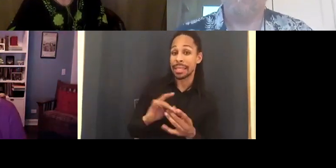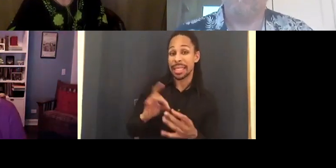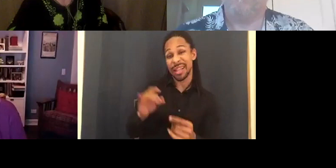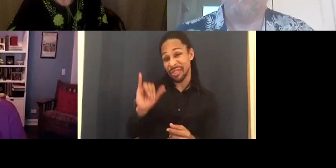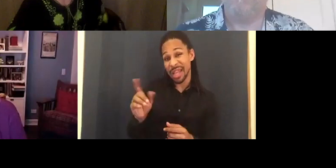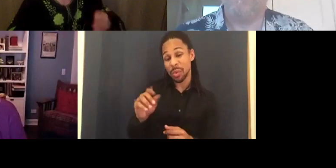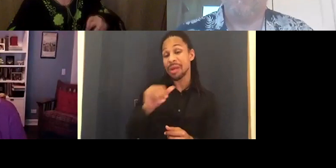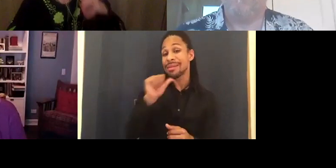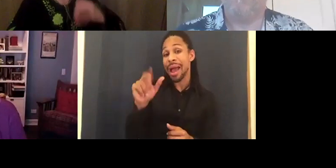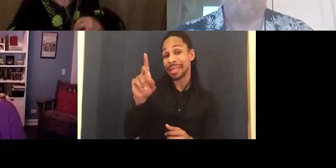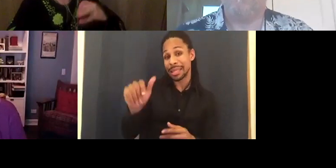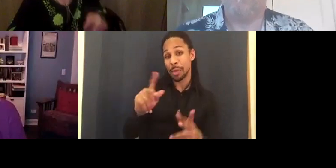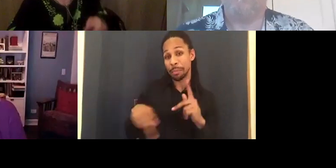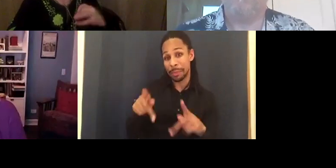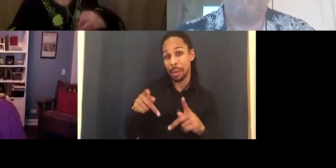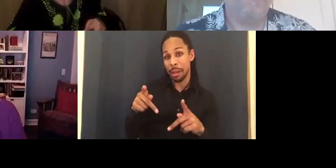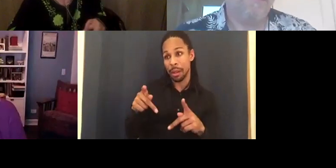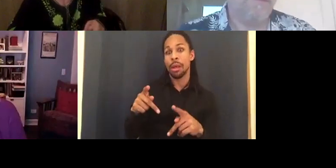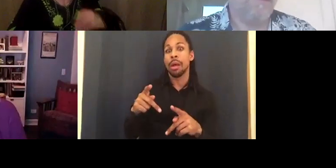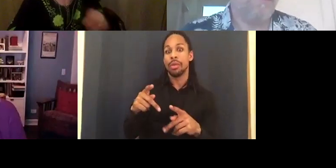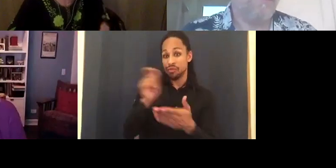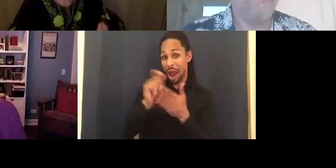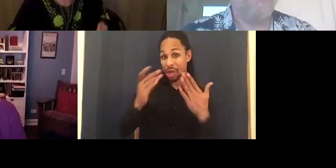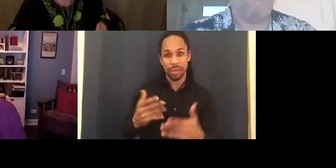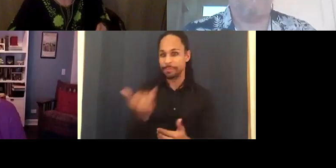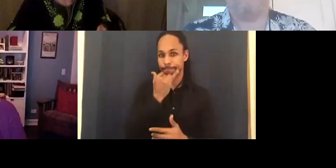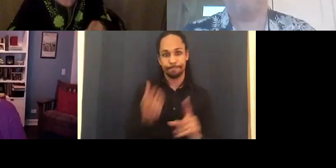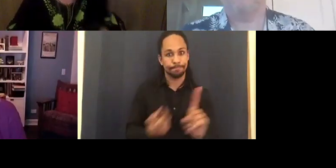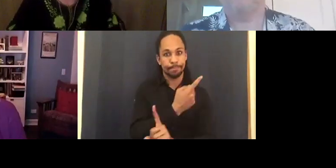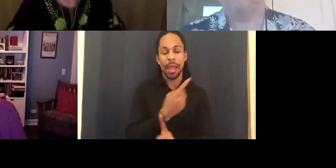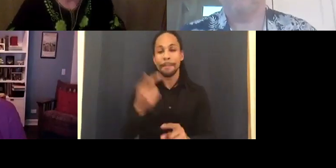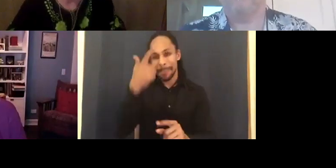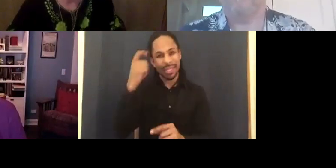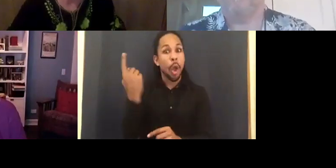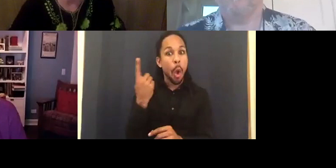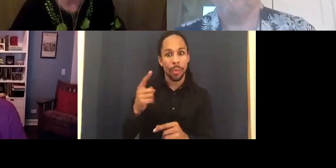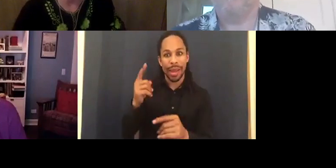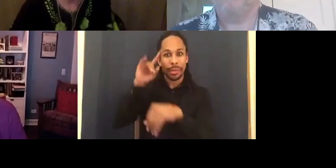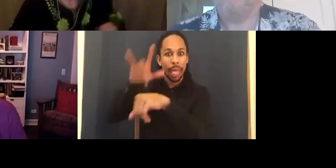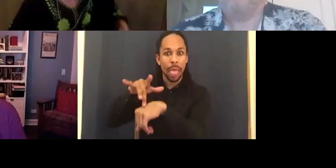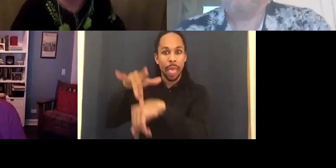They make it about the person's disability. We don't go on about our disabilities